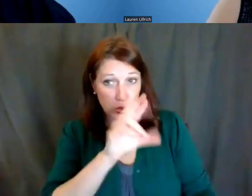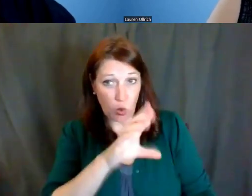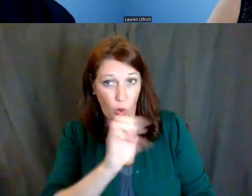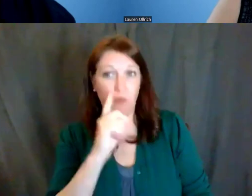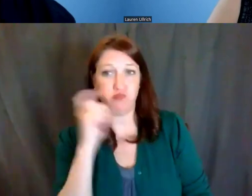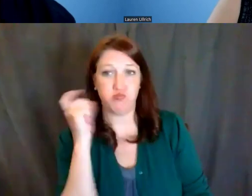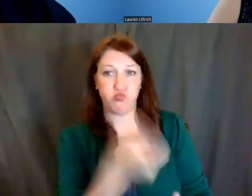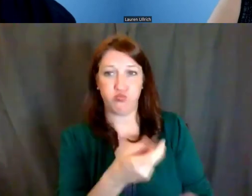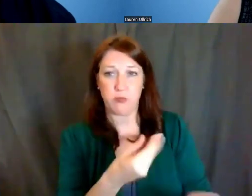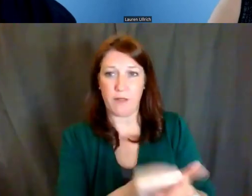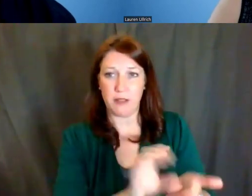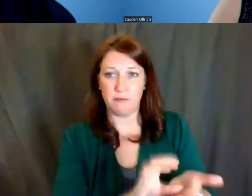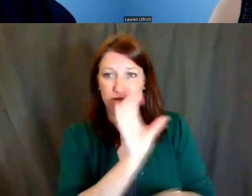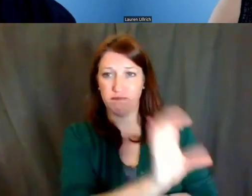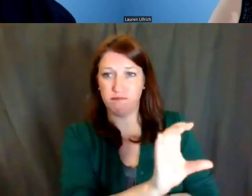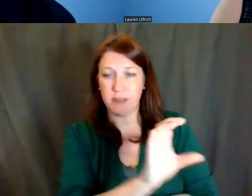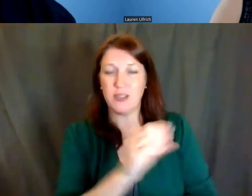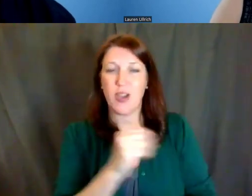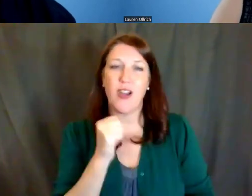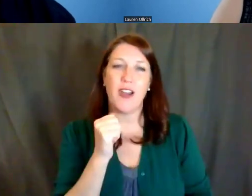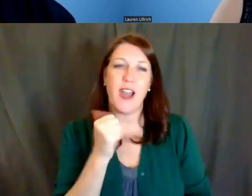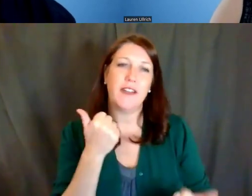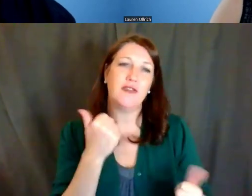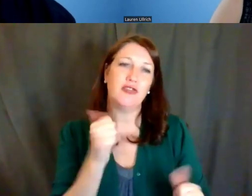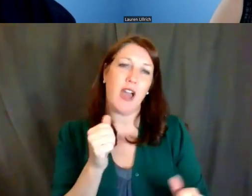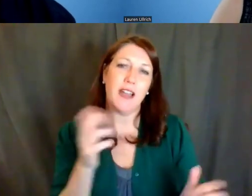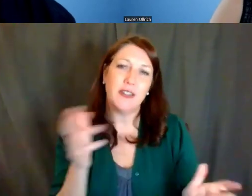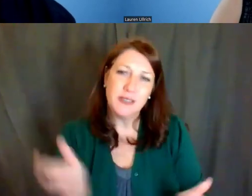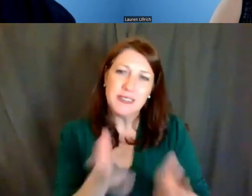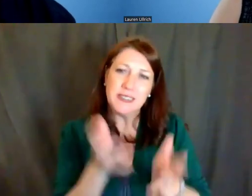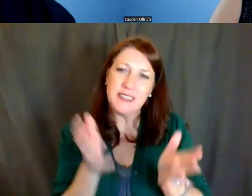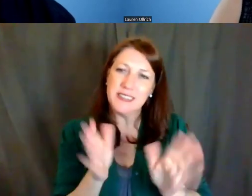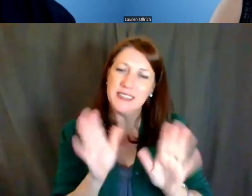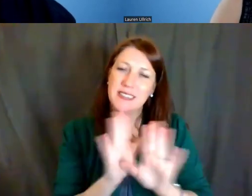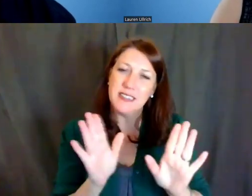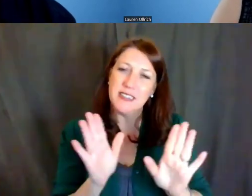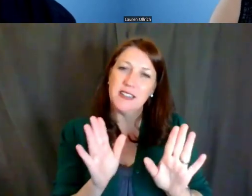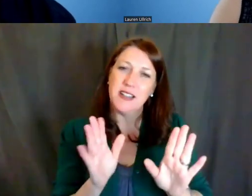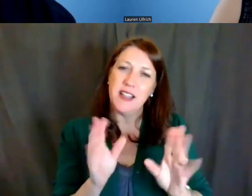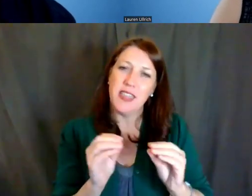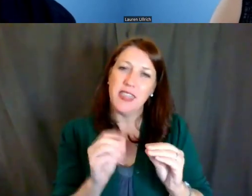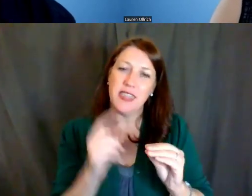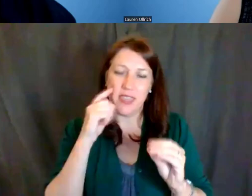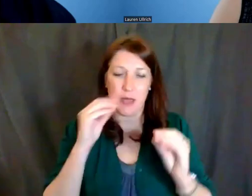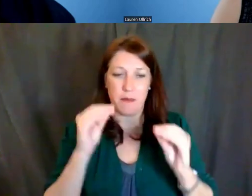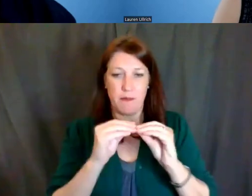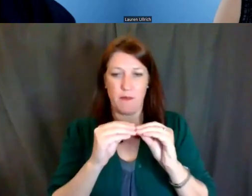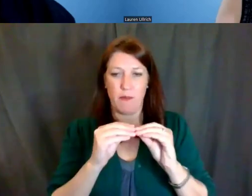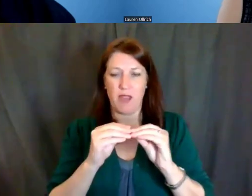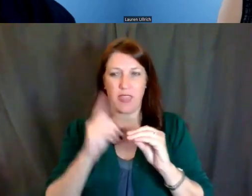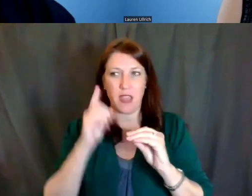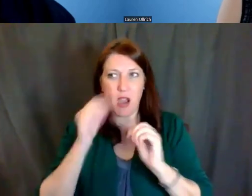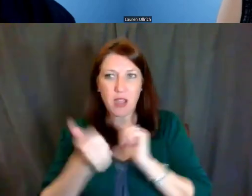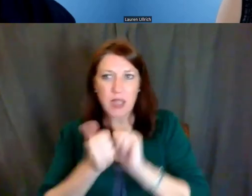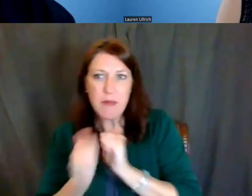So I try to discourage people from thinking about it in terms of the competitiveness generically,